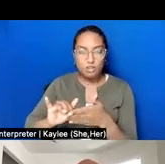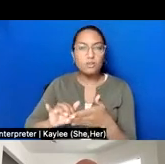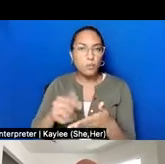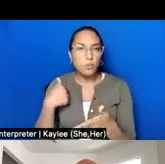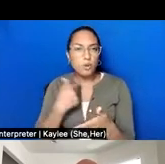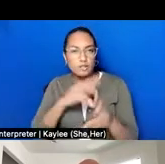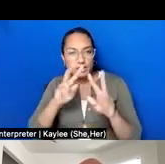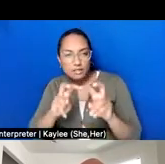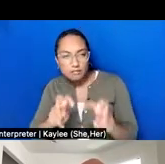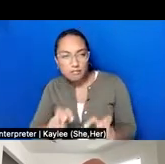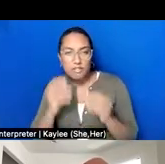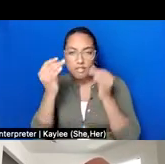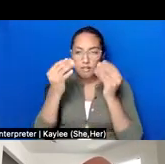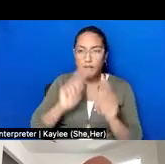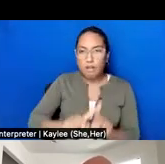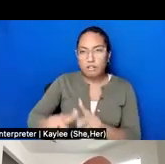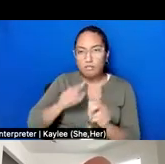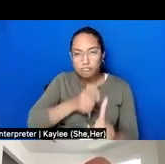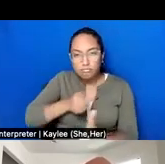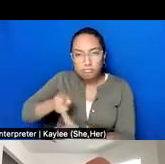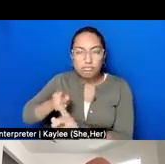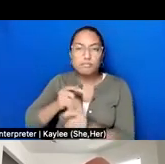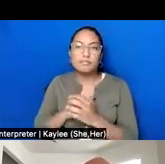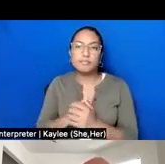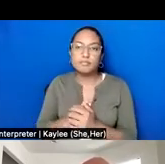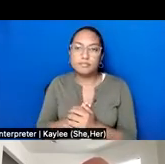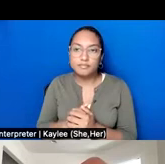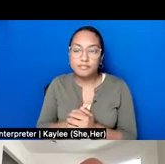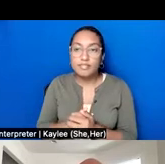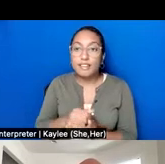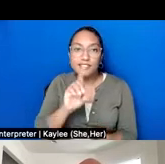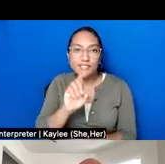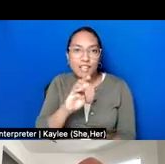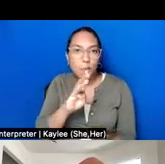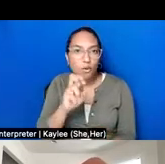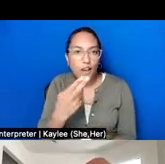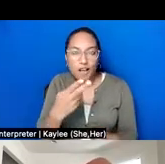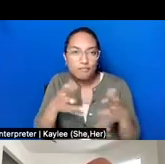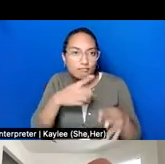and using the Muslims in Brooklyn initiative that Deborah mentioned that we worked on at